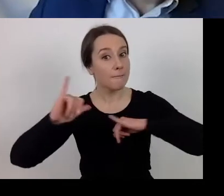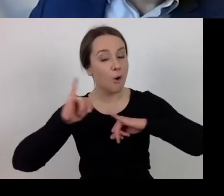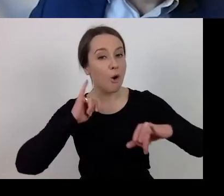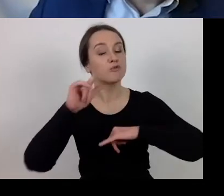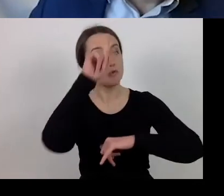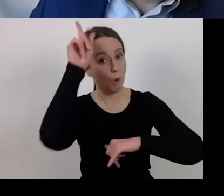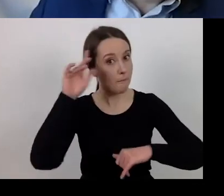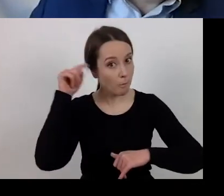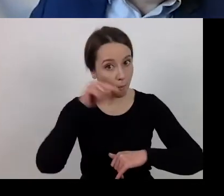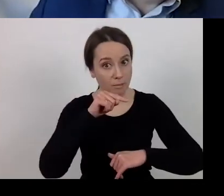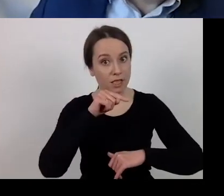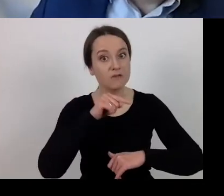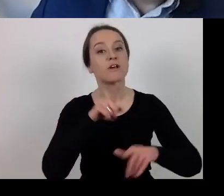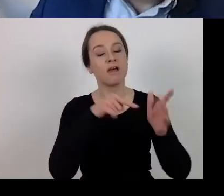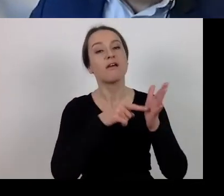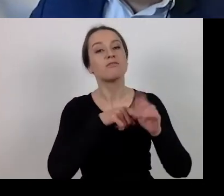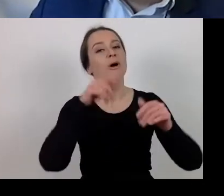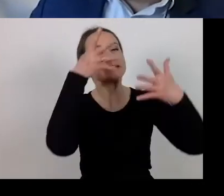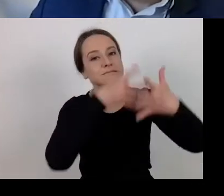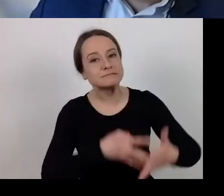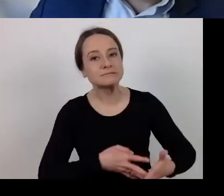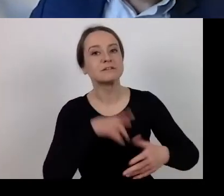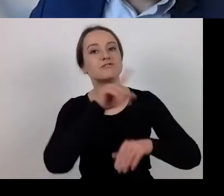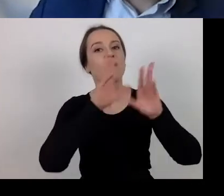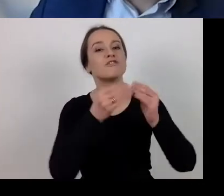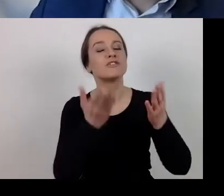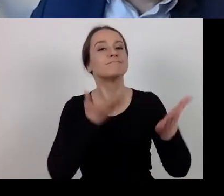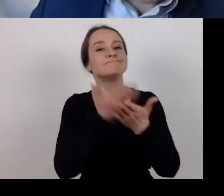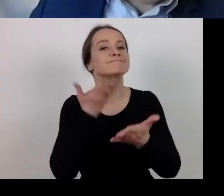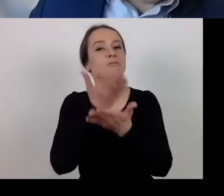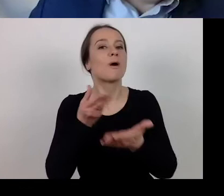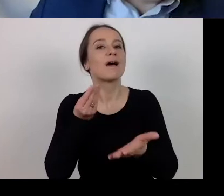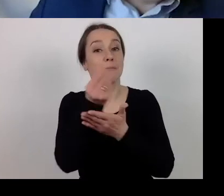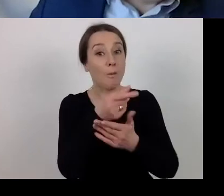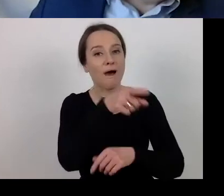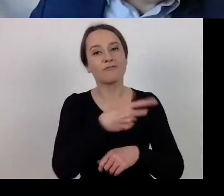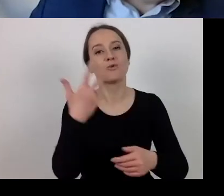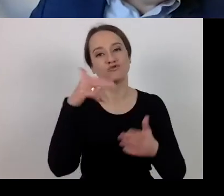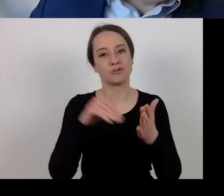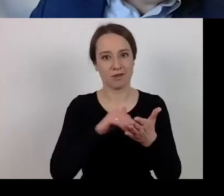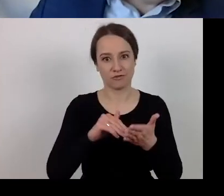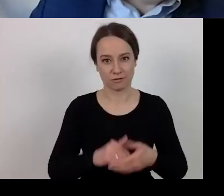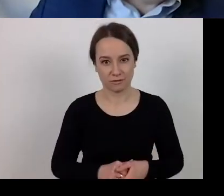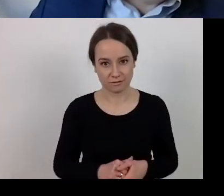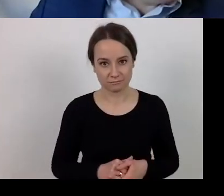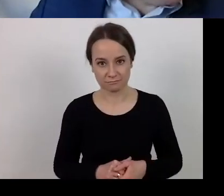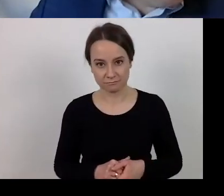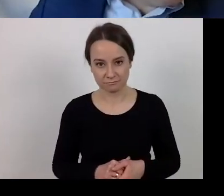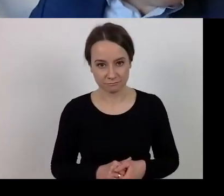there are three months for the submission of payment requests. They are in a privileged position.